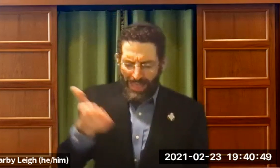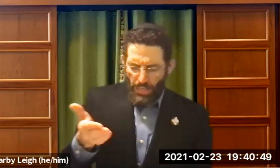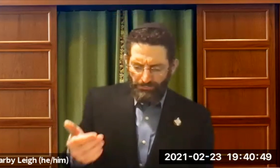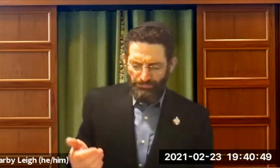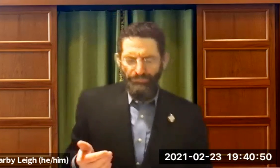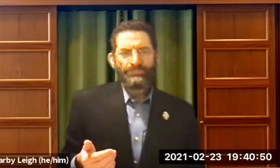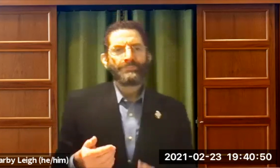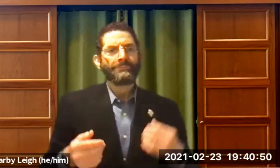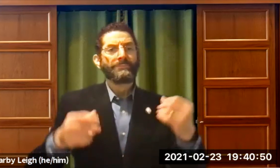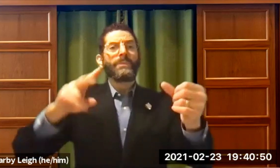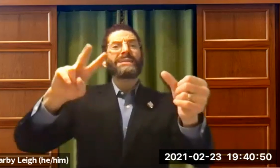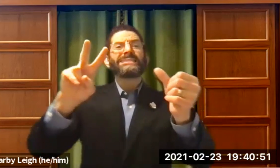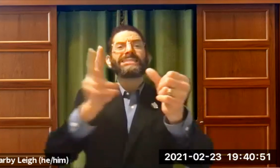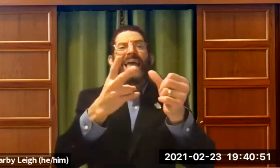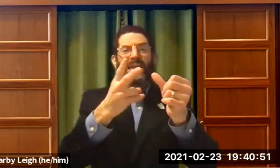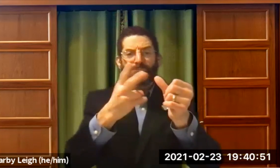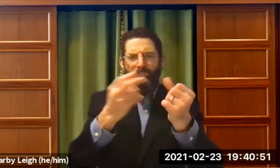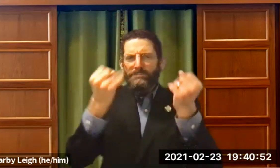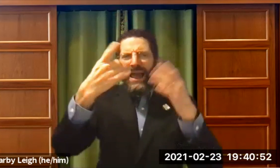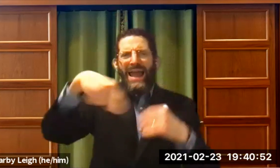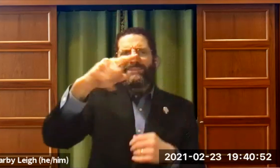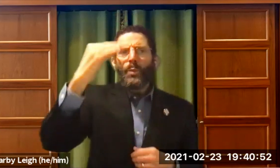. Very inspiring to me.